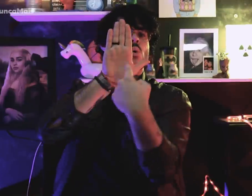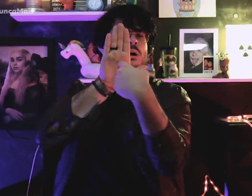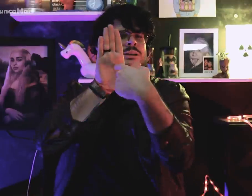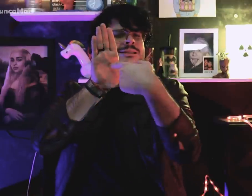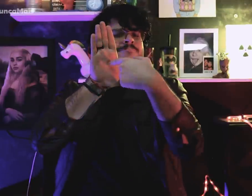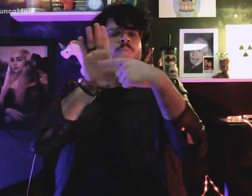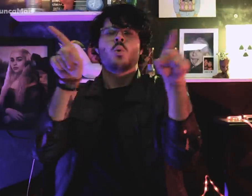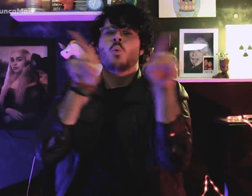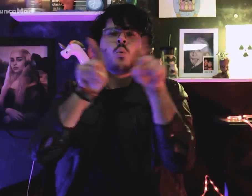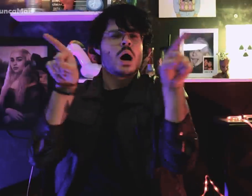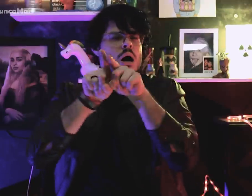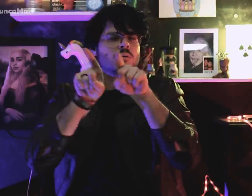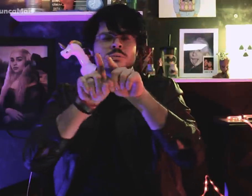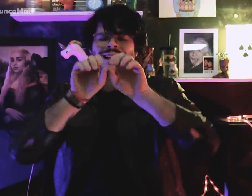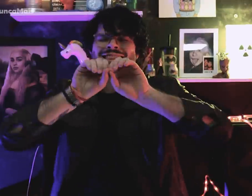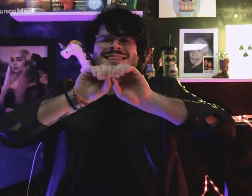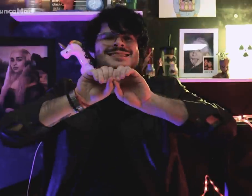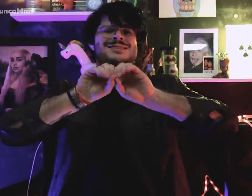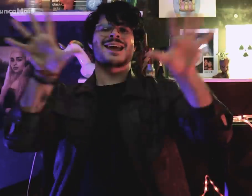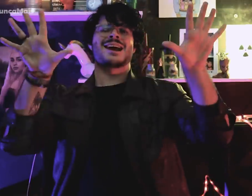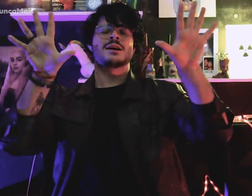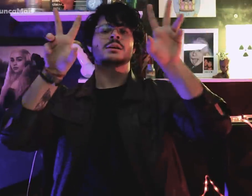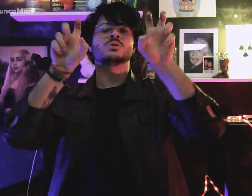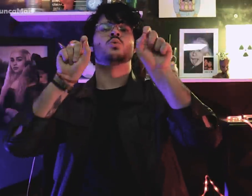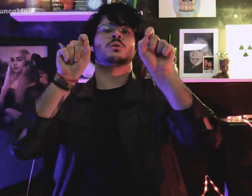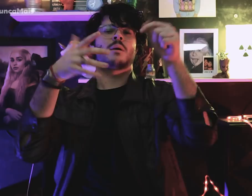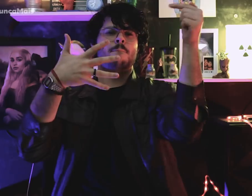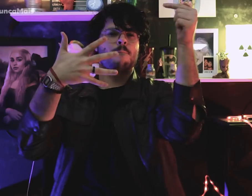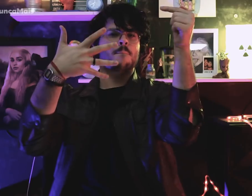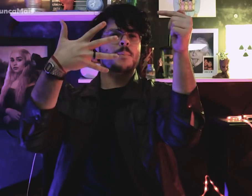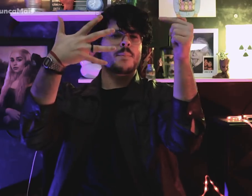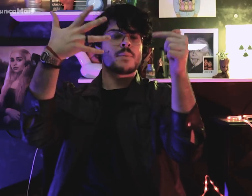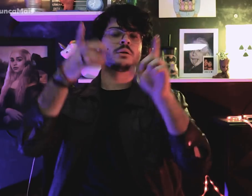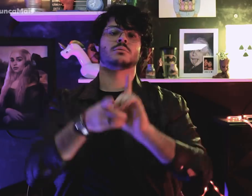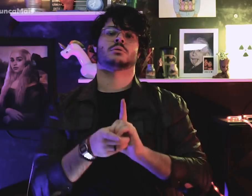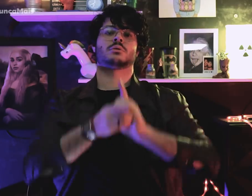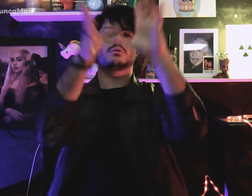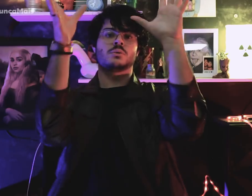e visava restabelecer princípios democráticos no país.